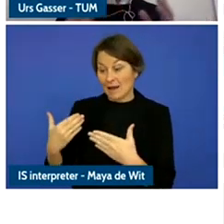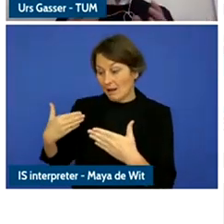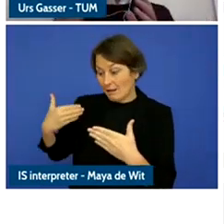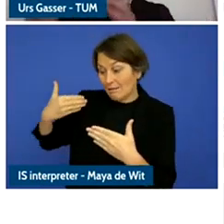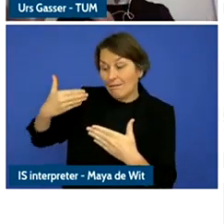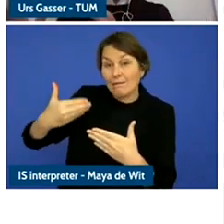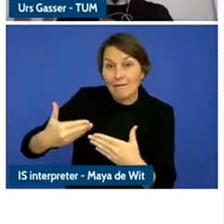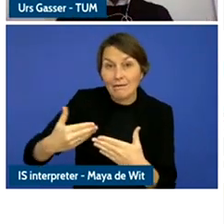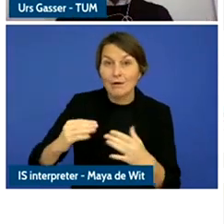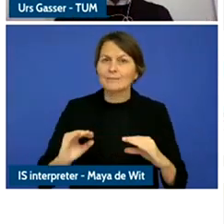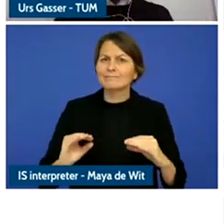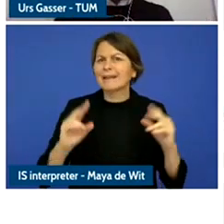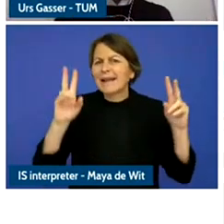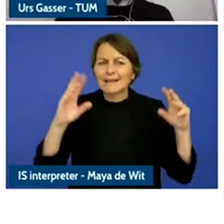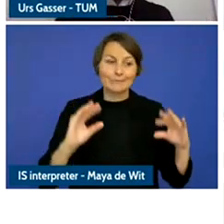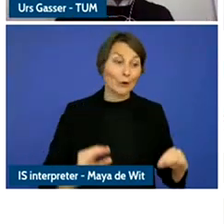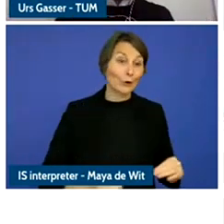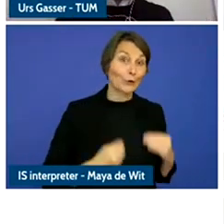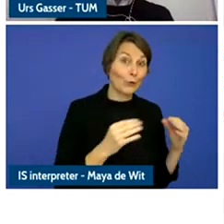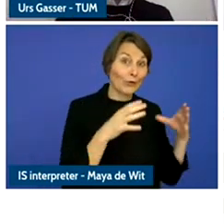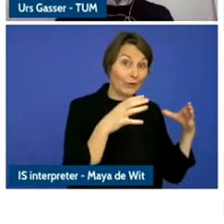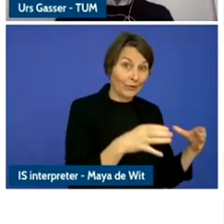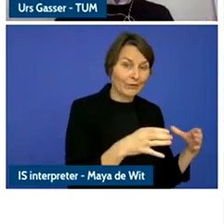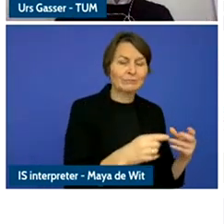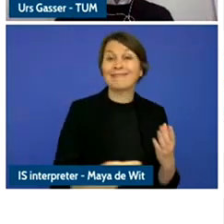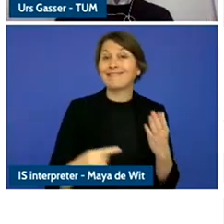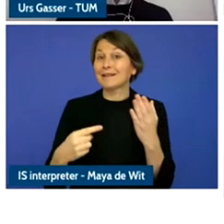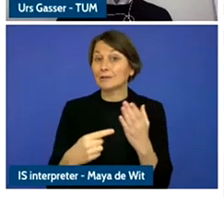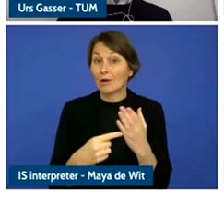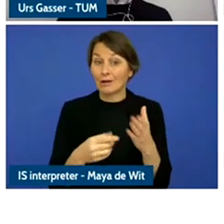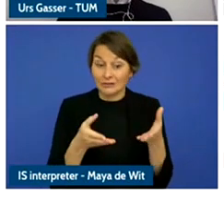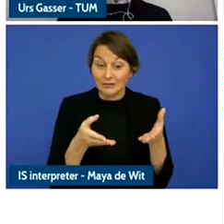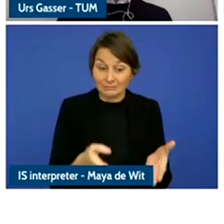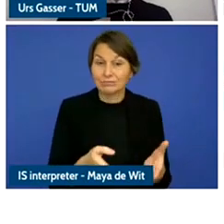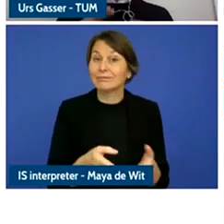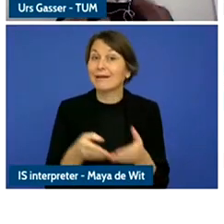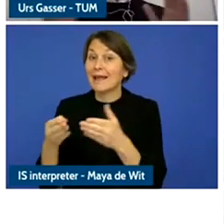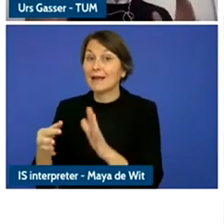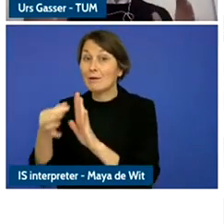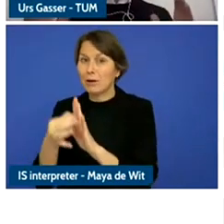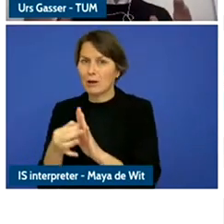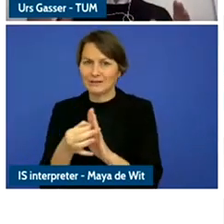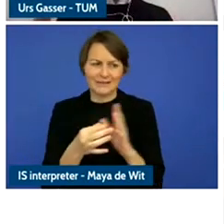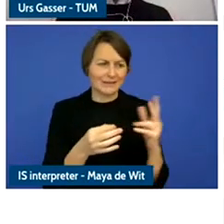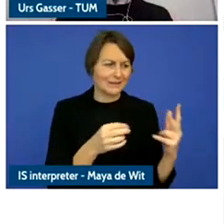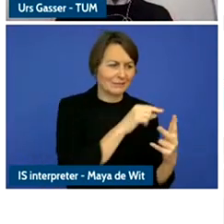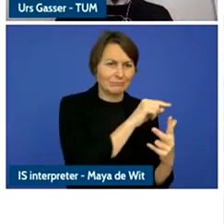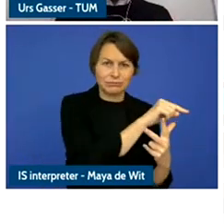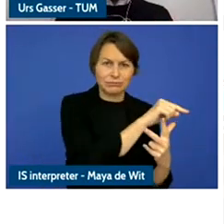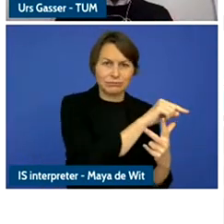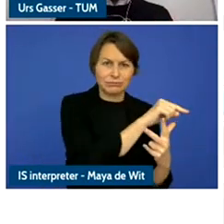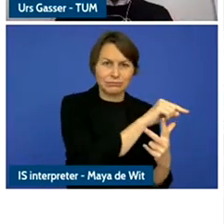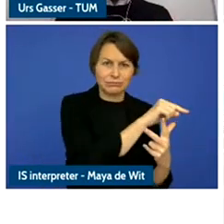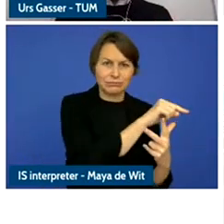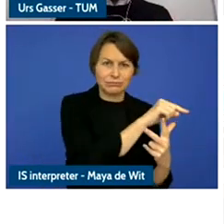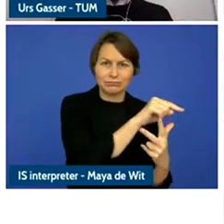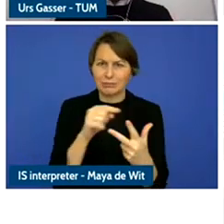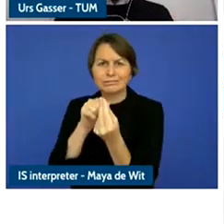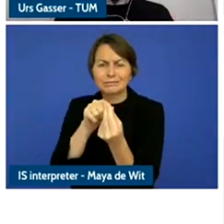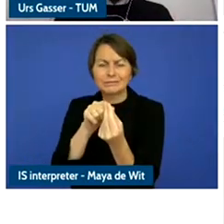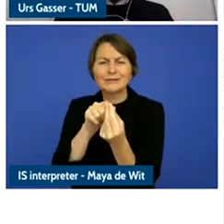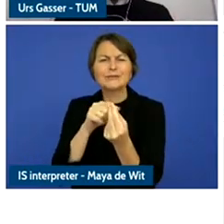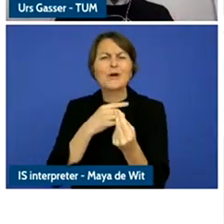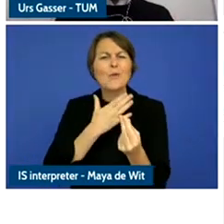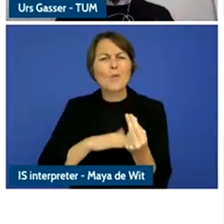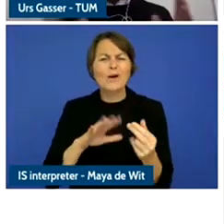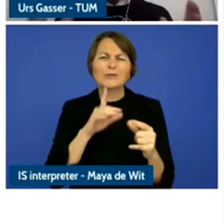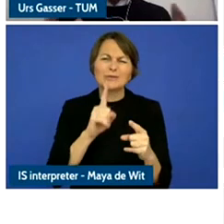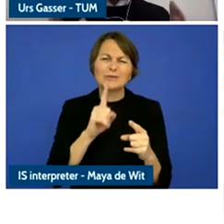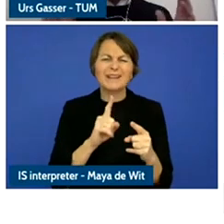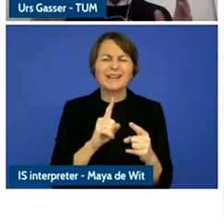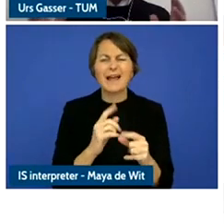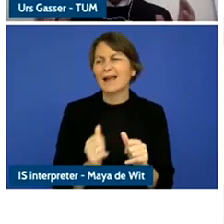And so I would like to take a bird's eye perspective on some of the decade key